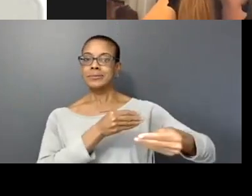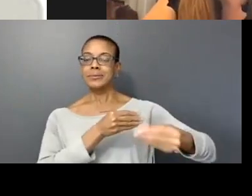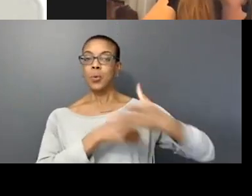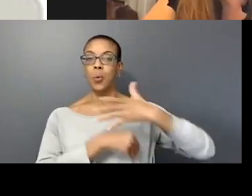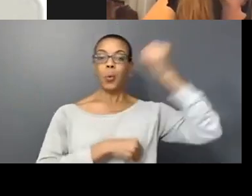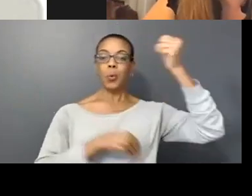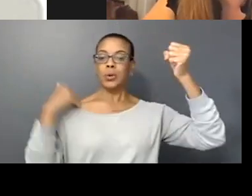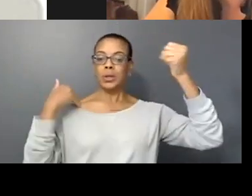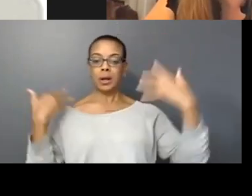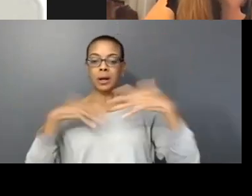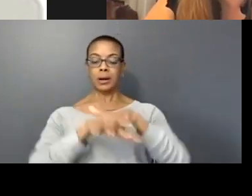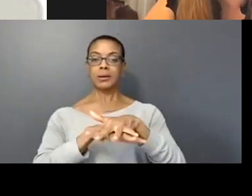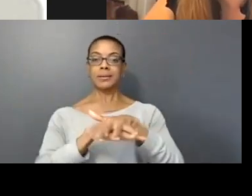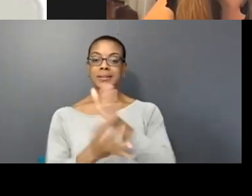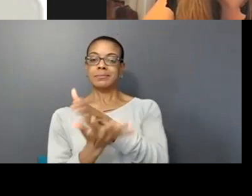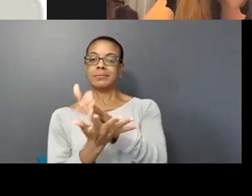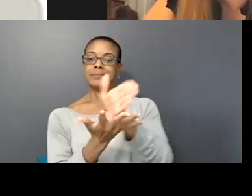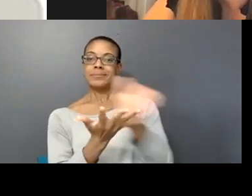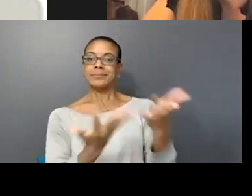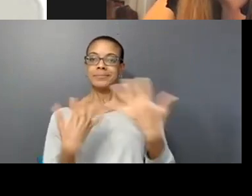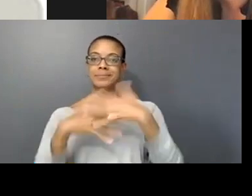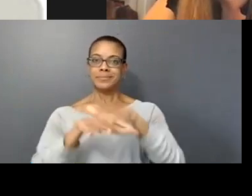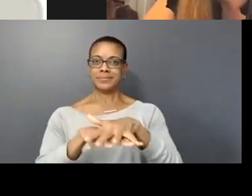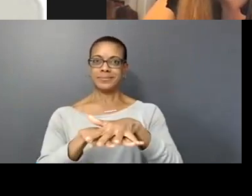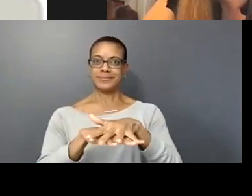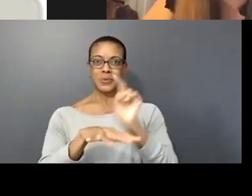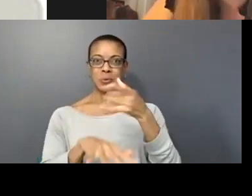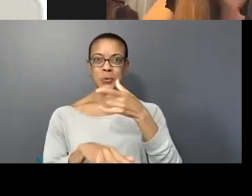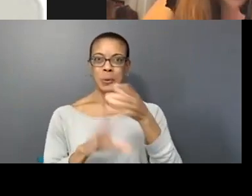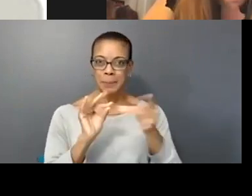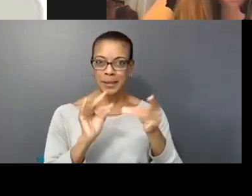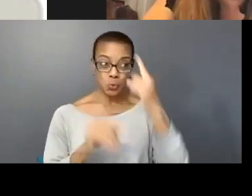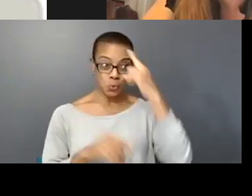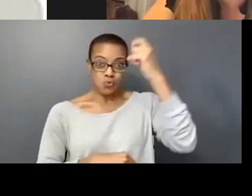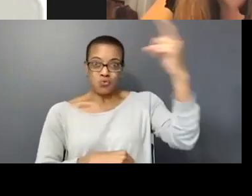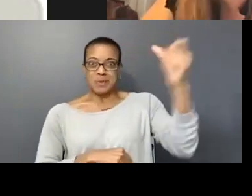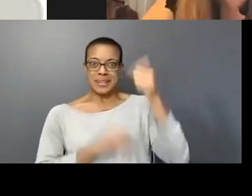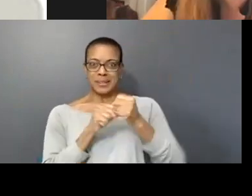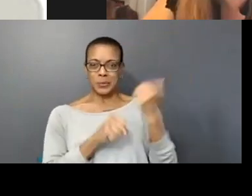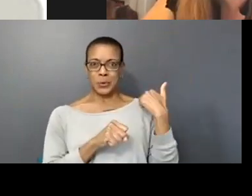hearing now that you had a dream, you dreamt of this this moment, is is incredibly moving.